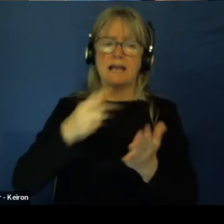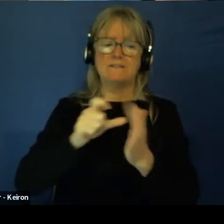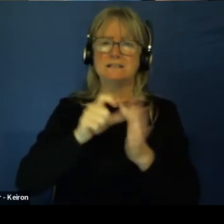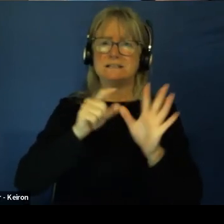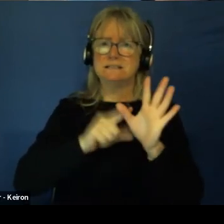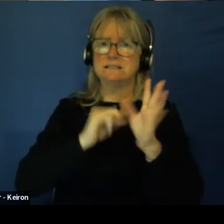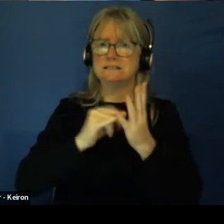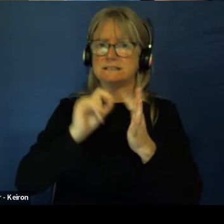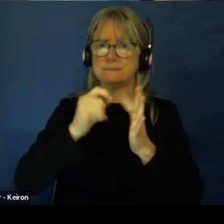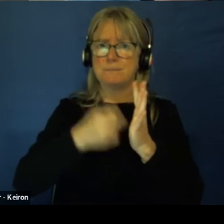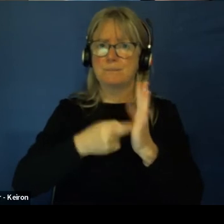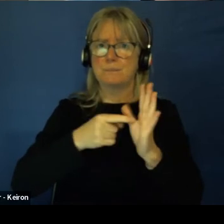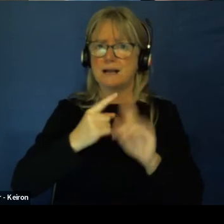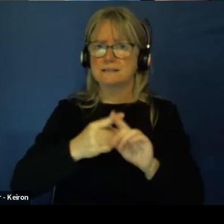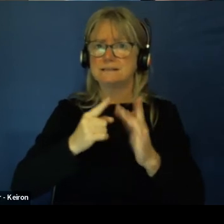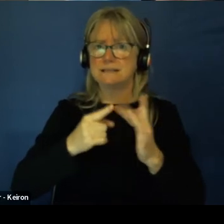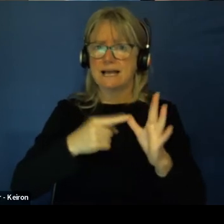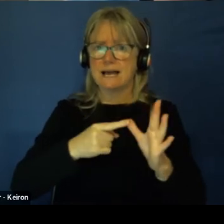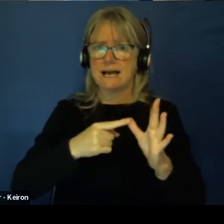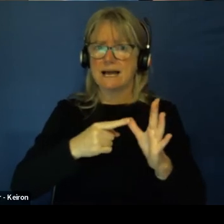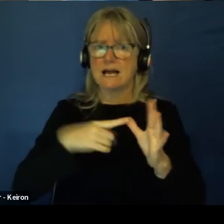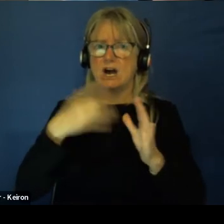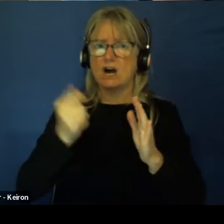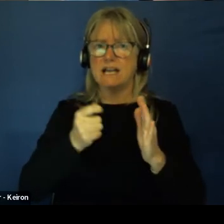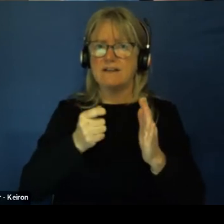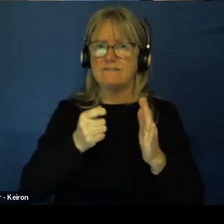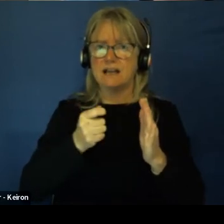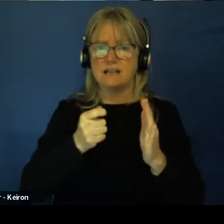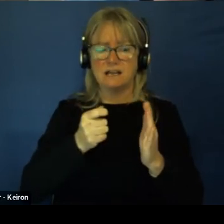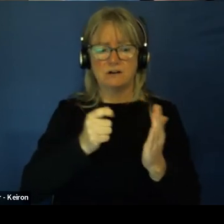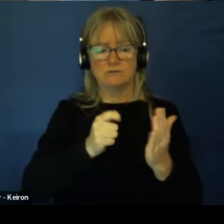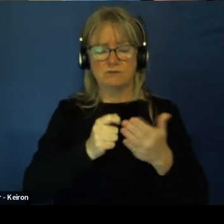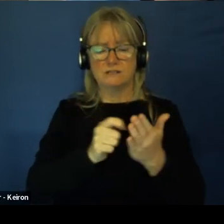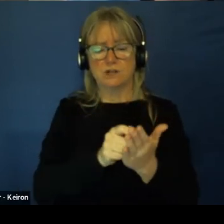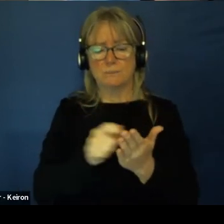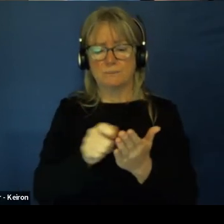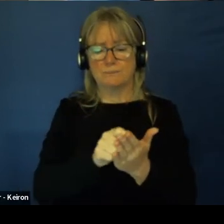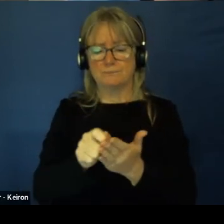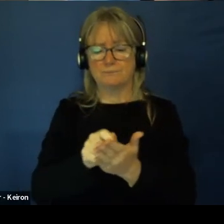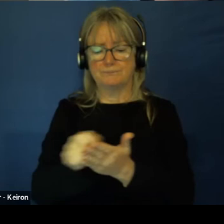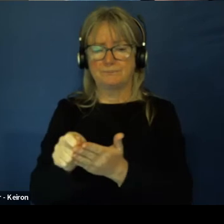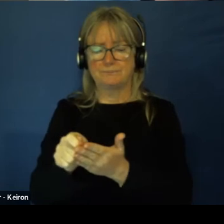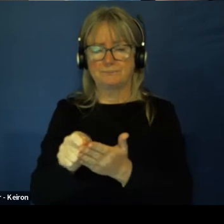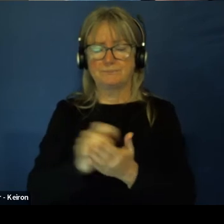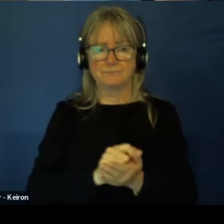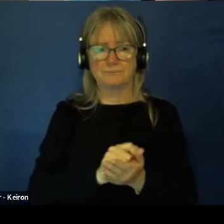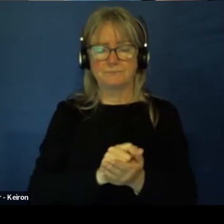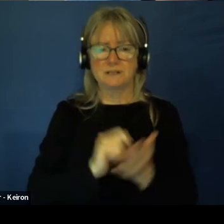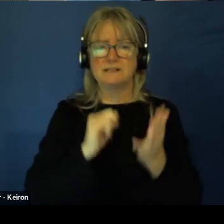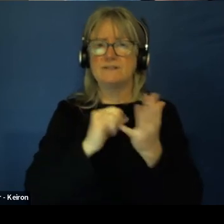I had a slight. A handwriting slope thing where they put my hand running on.